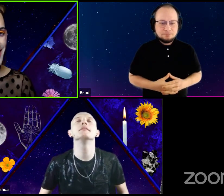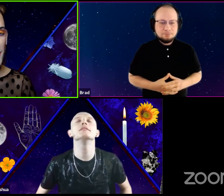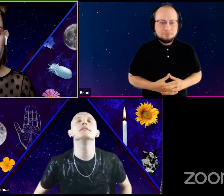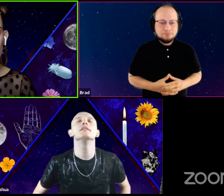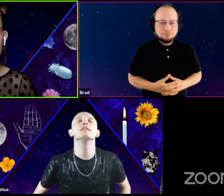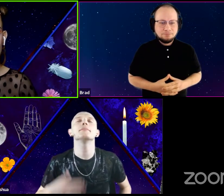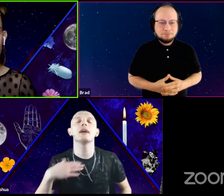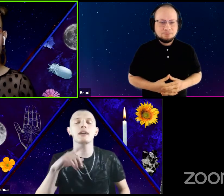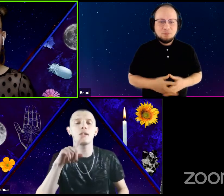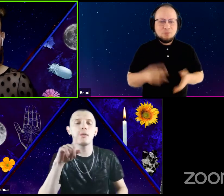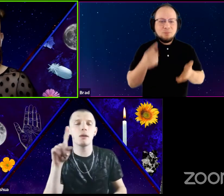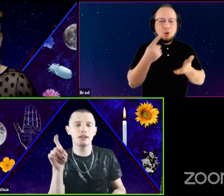What do you want some clarity on?